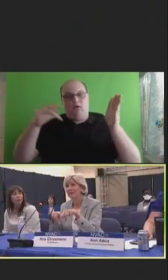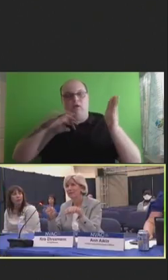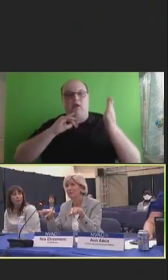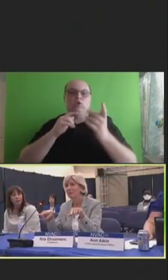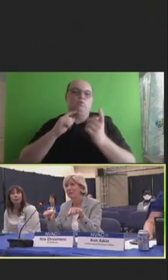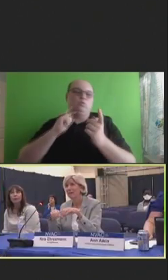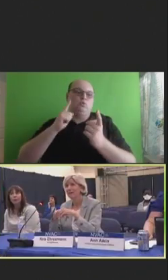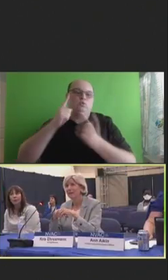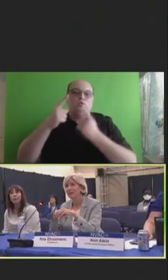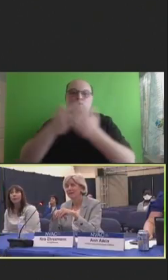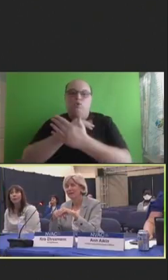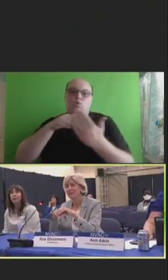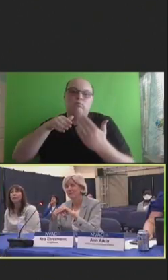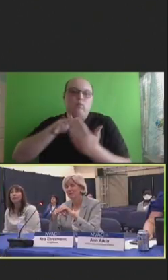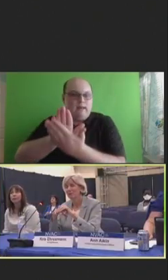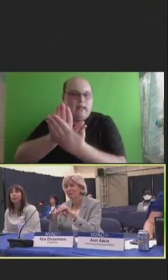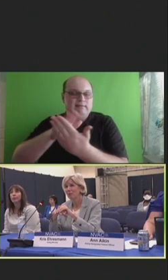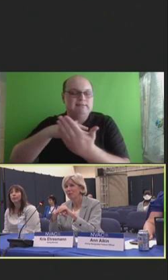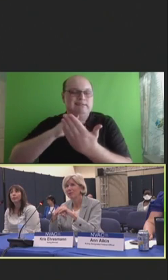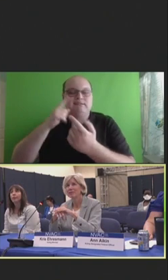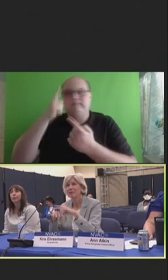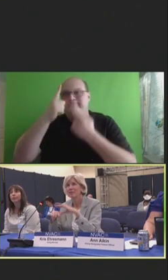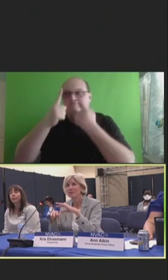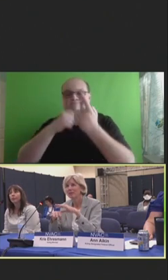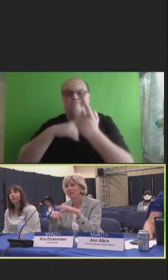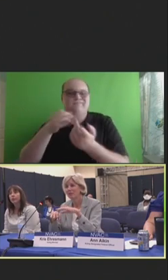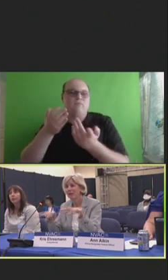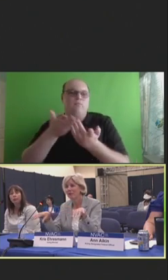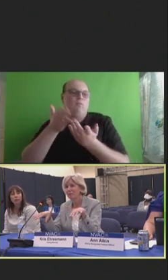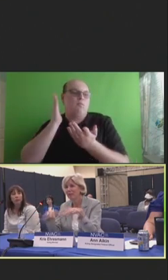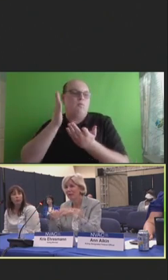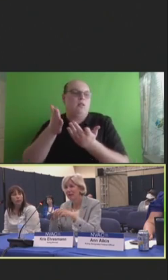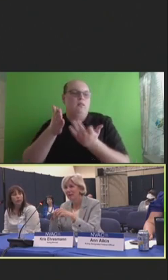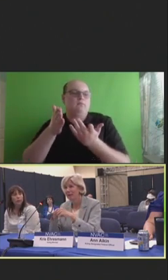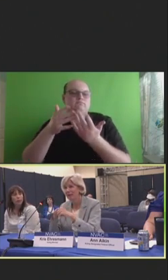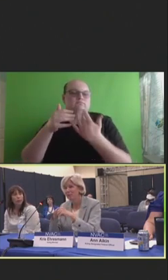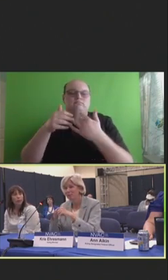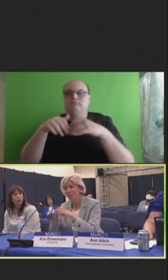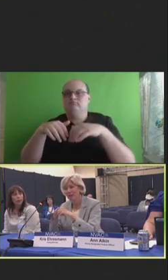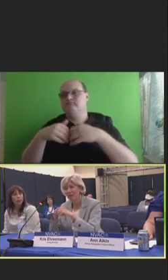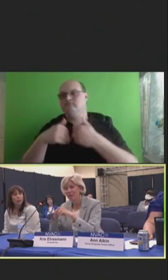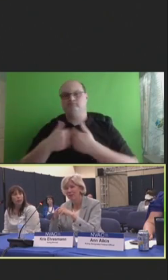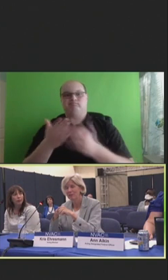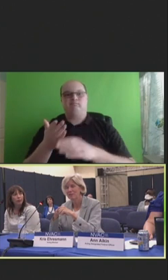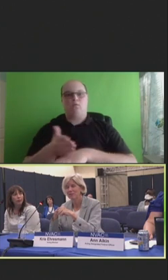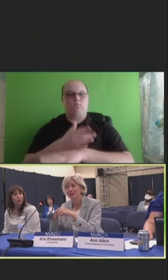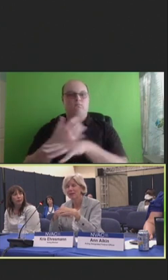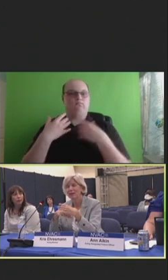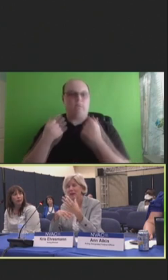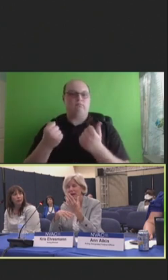new modalities and what role, you know, they can play in improving health, just like active